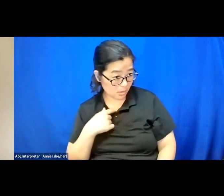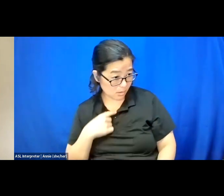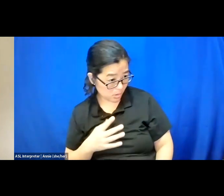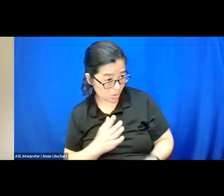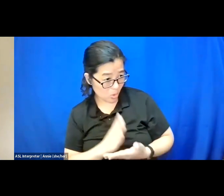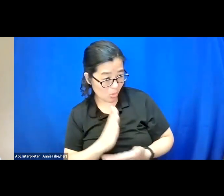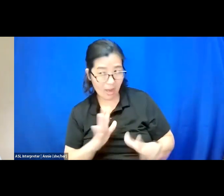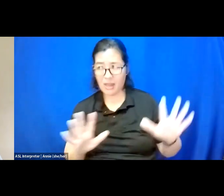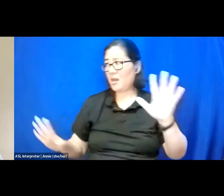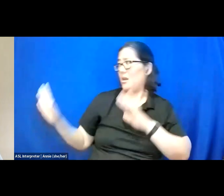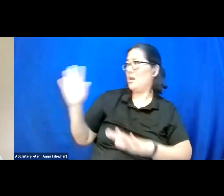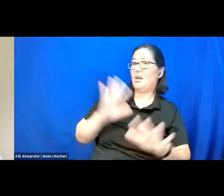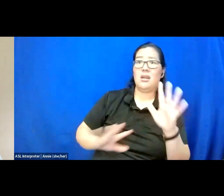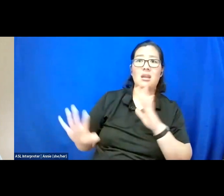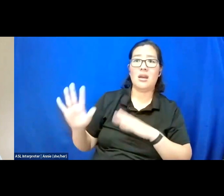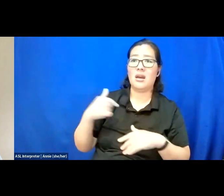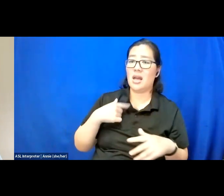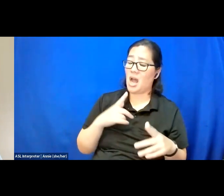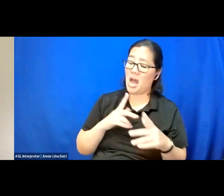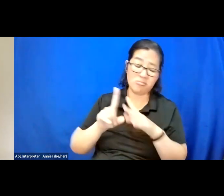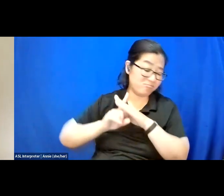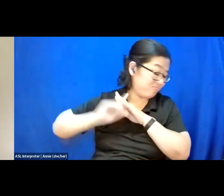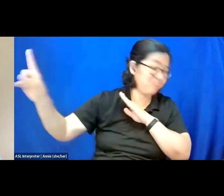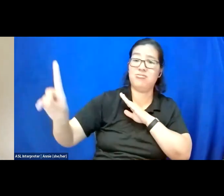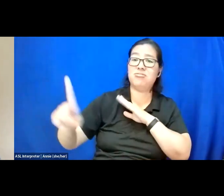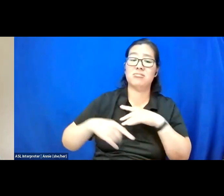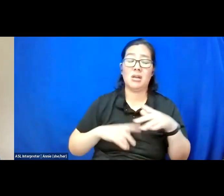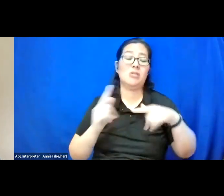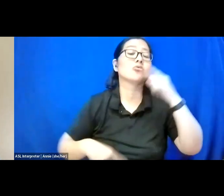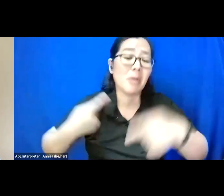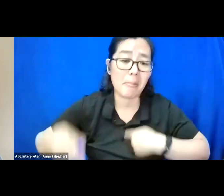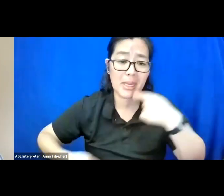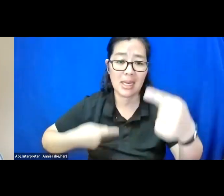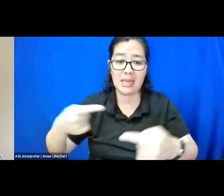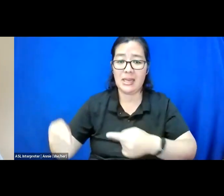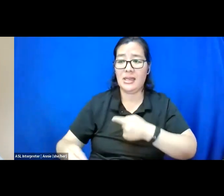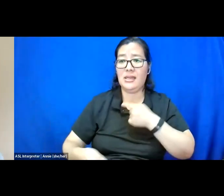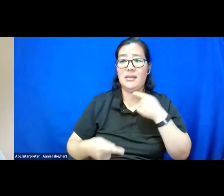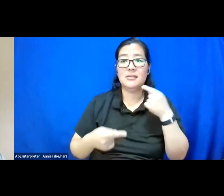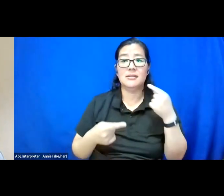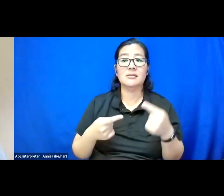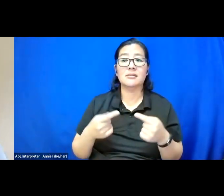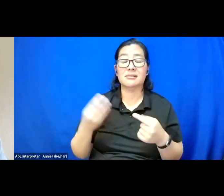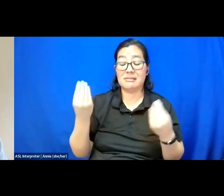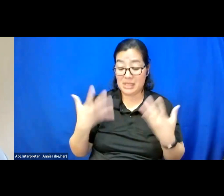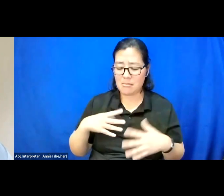And I run, tripping, telling my words, telling my legs to work,